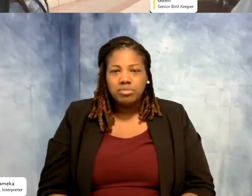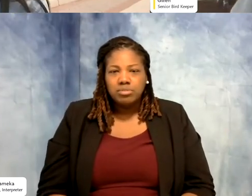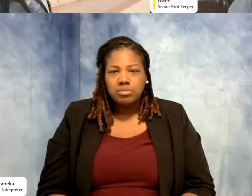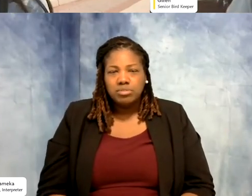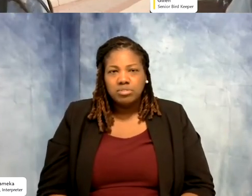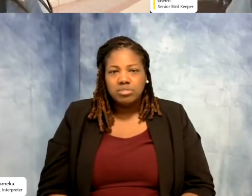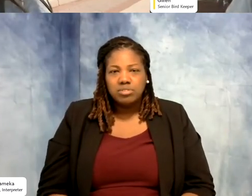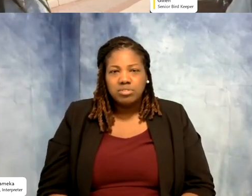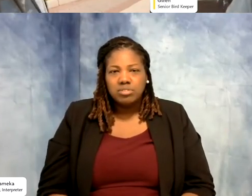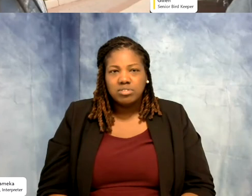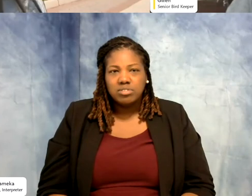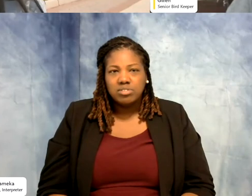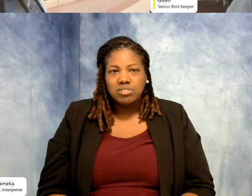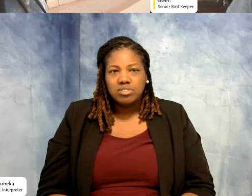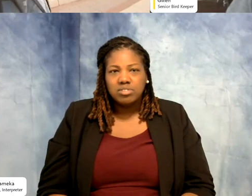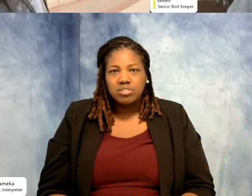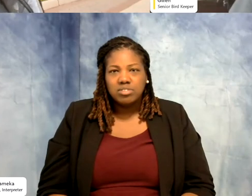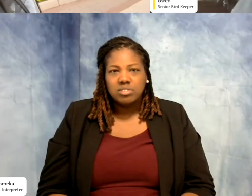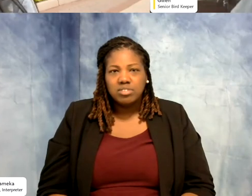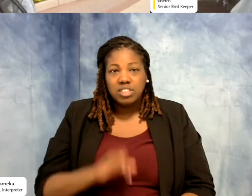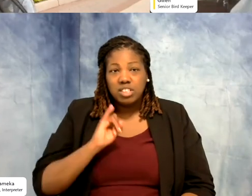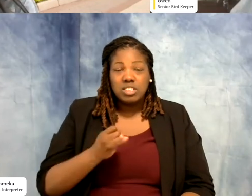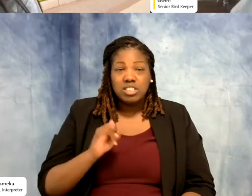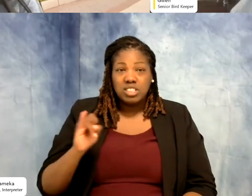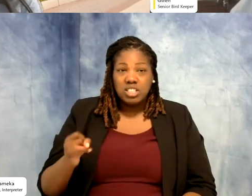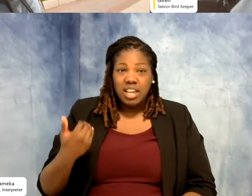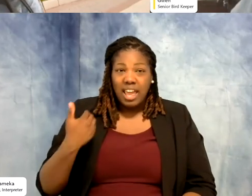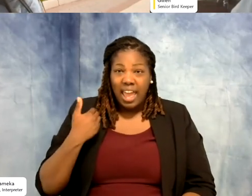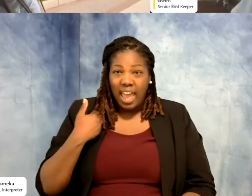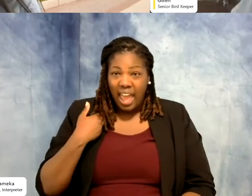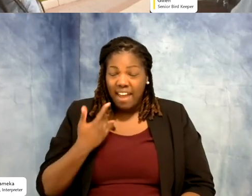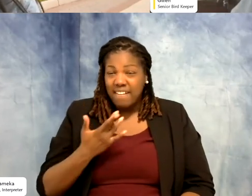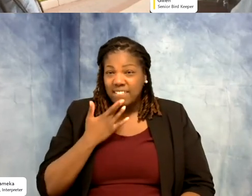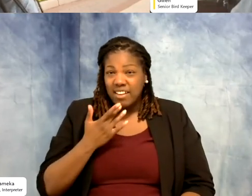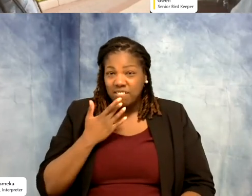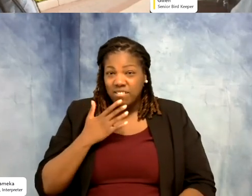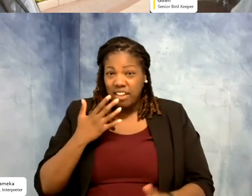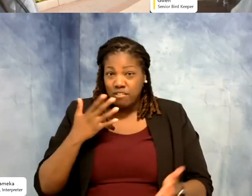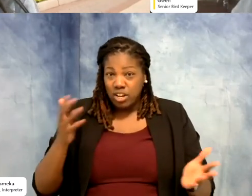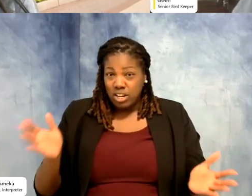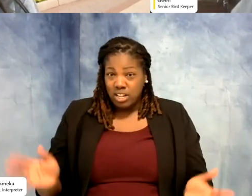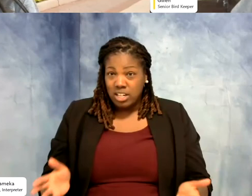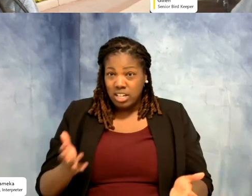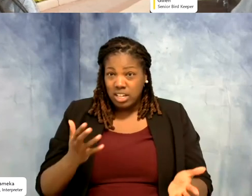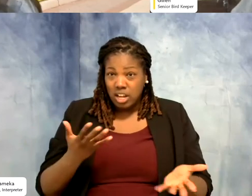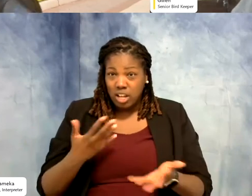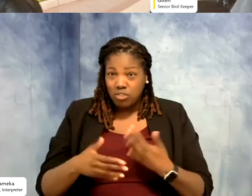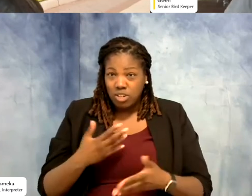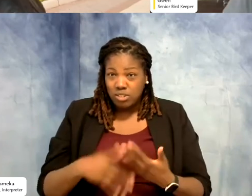your macaw. Does he have a favorite enrichment piece or toy that he likes to play with?